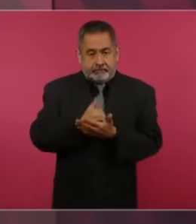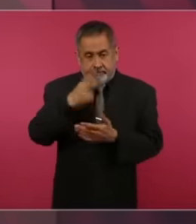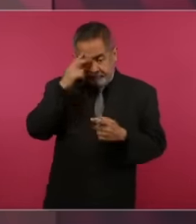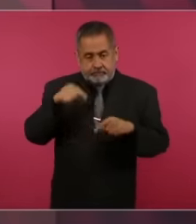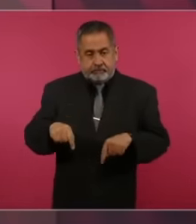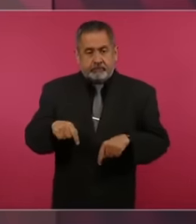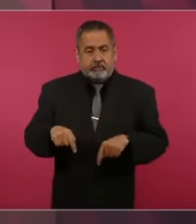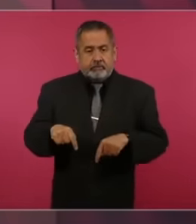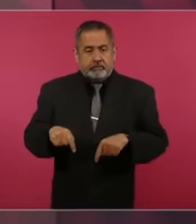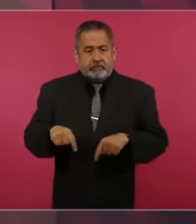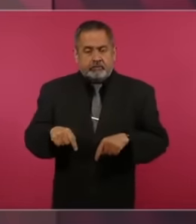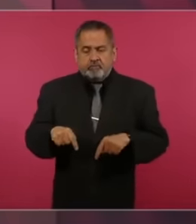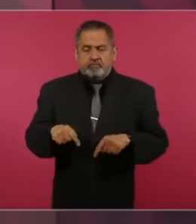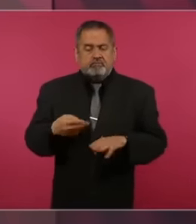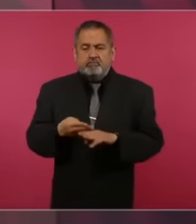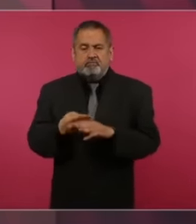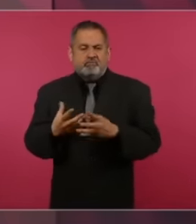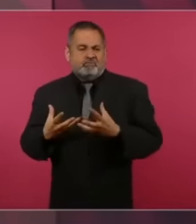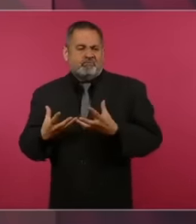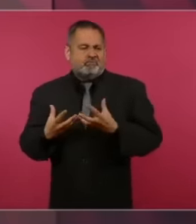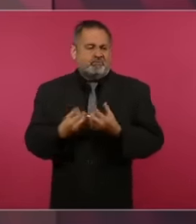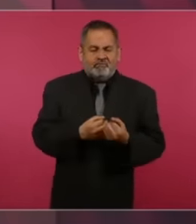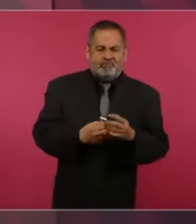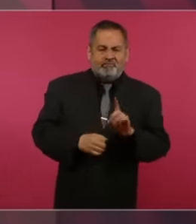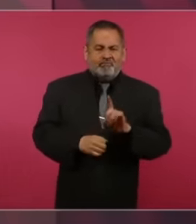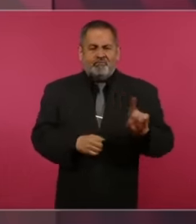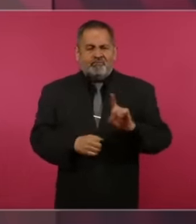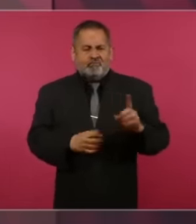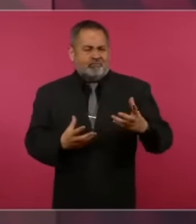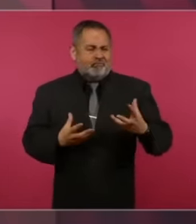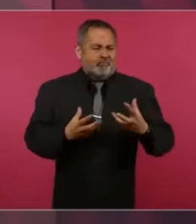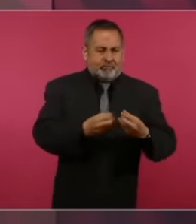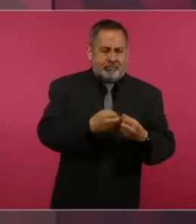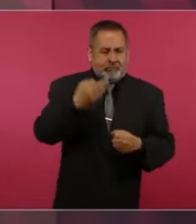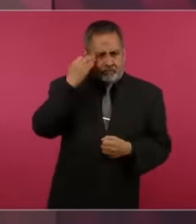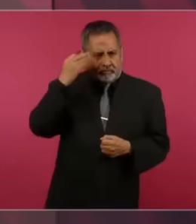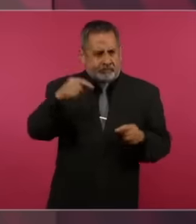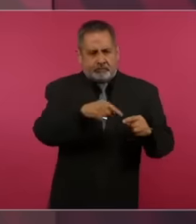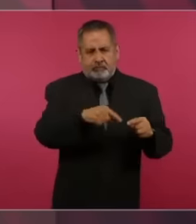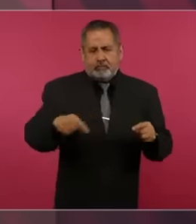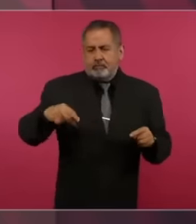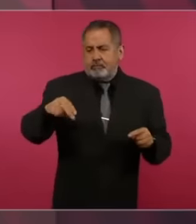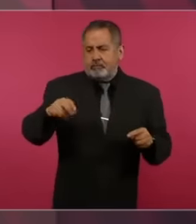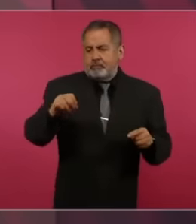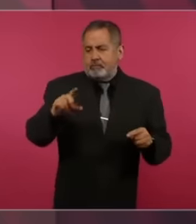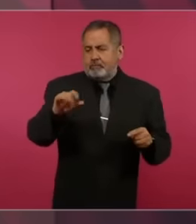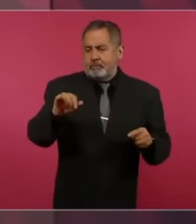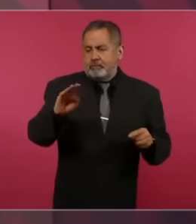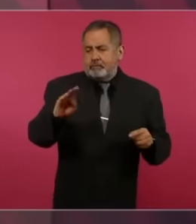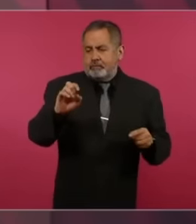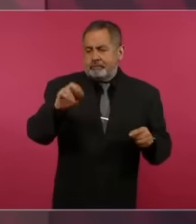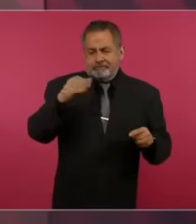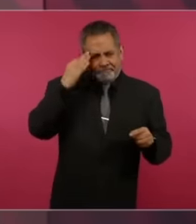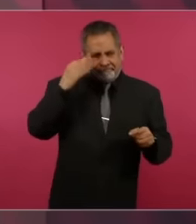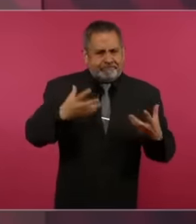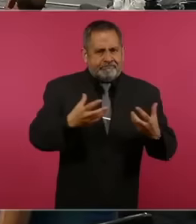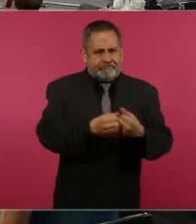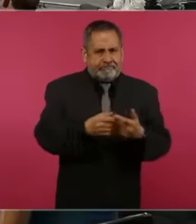right-wing, well, the